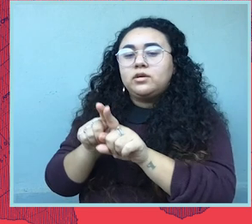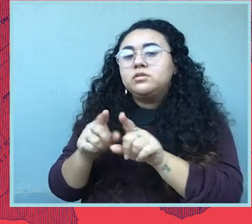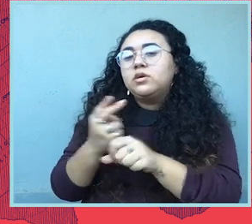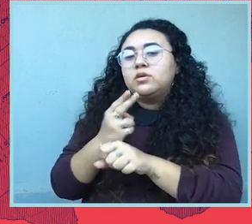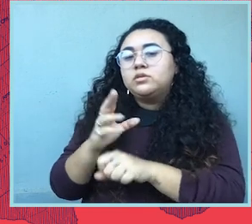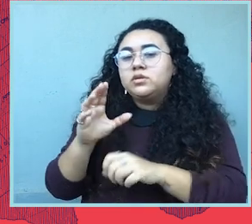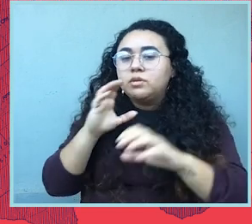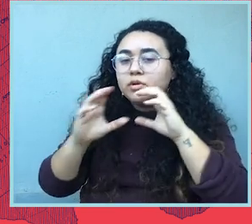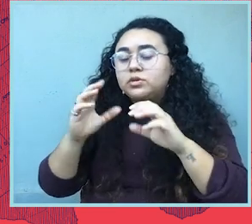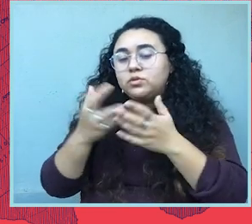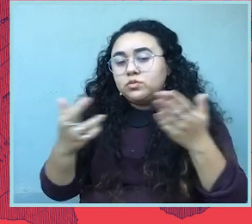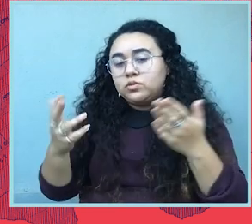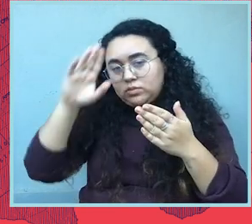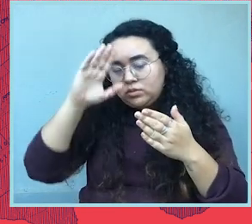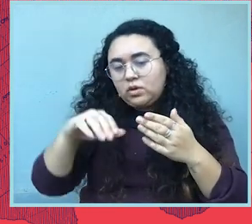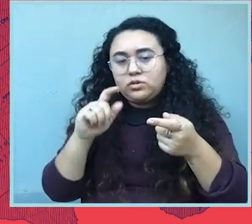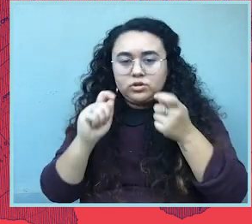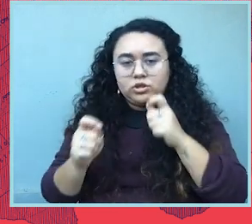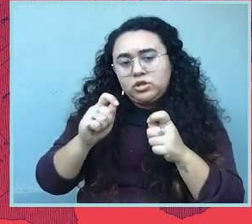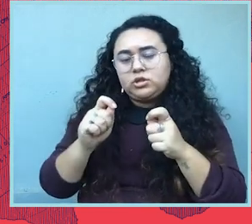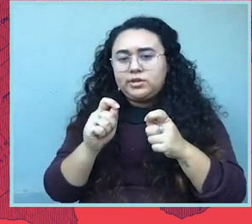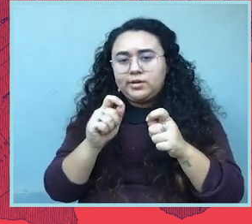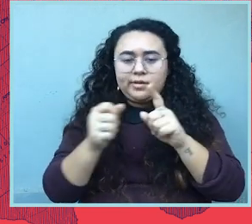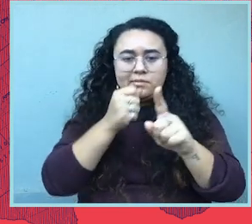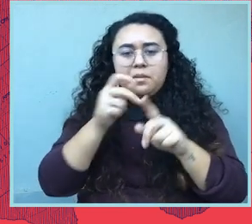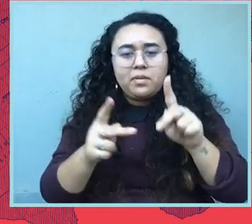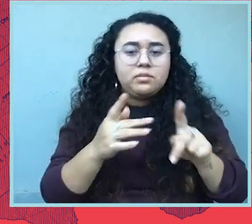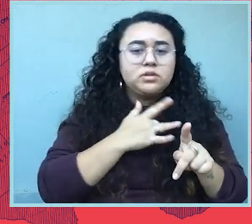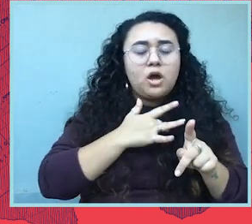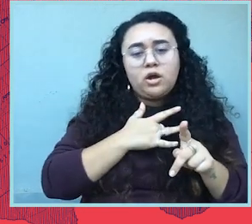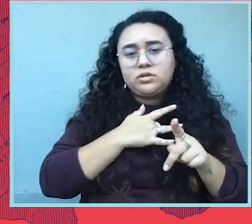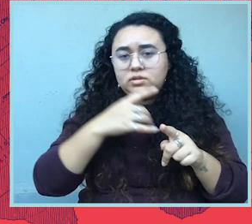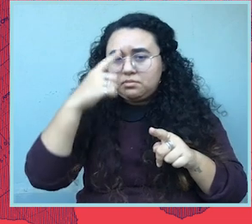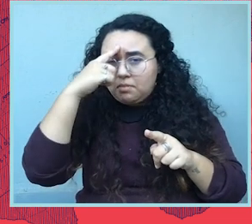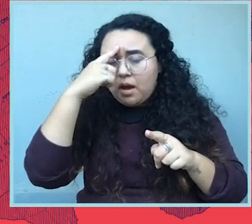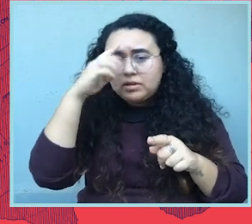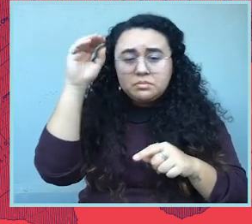And then, of course, we're utilizing our comms resources because we know that changing hearts and minds is a critical part of this fight.